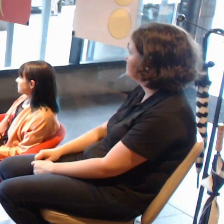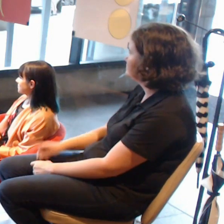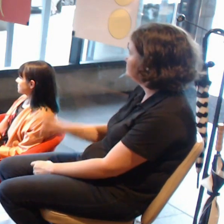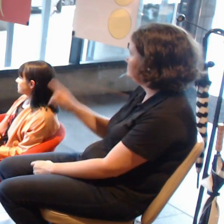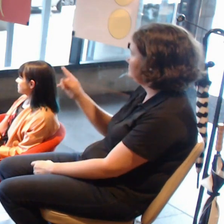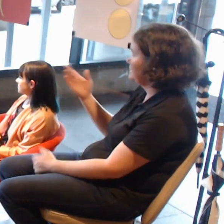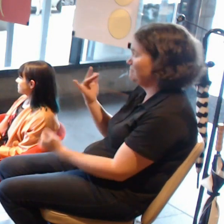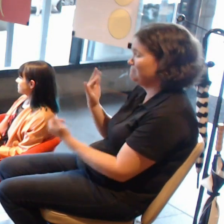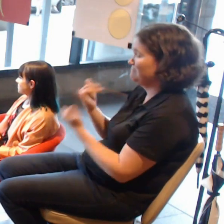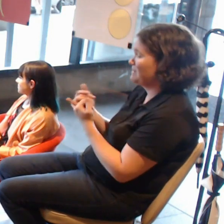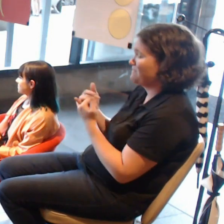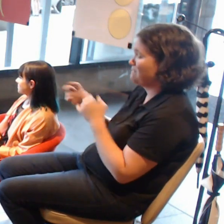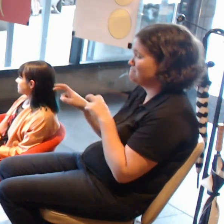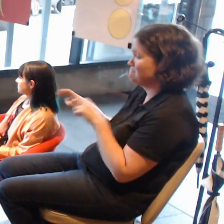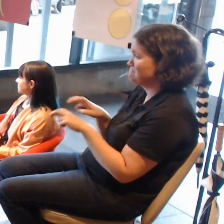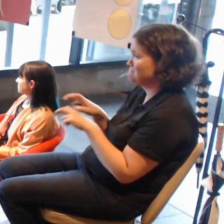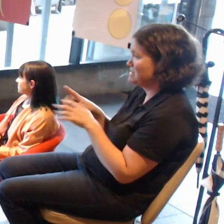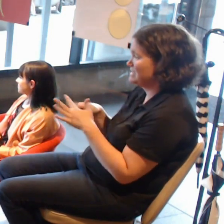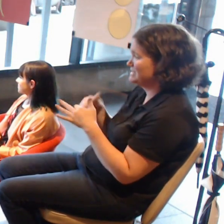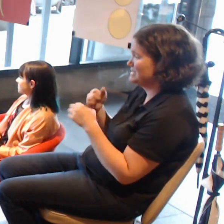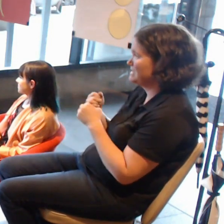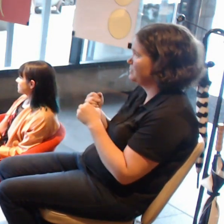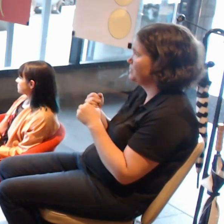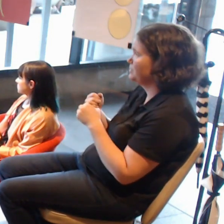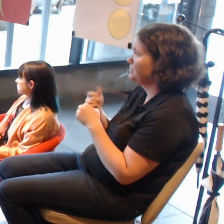We were contacted by ACT cemeteries,